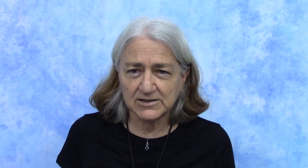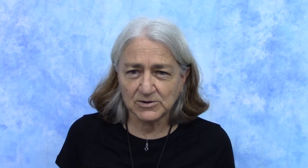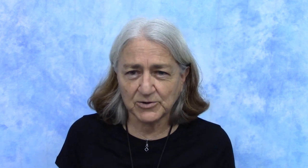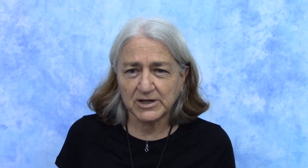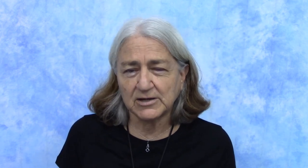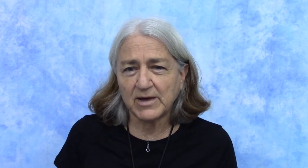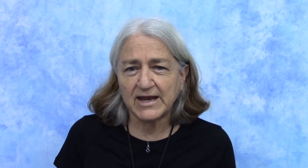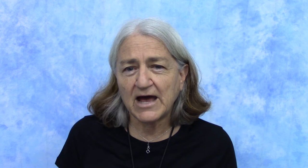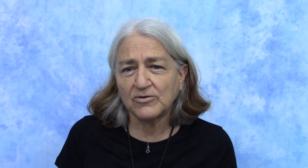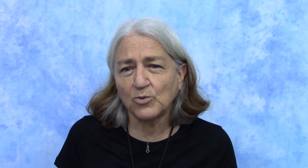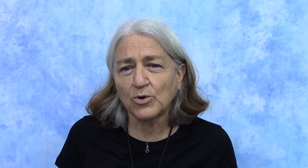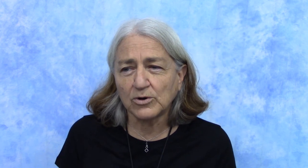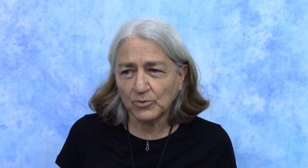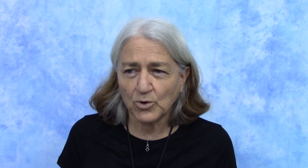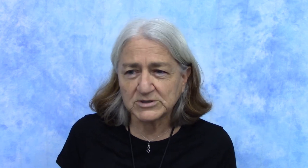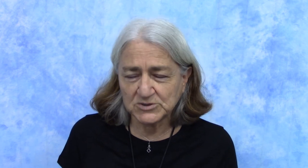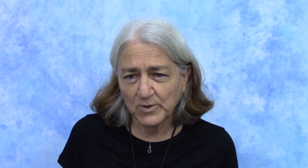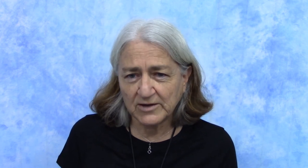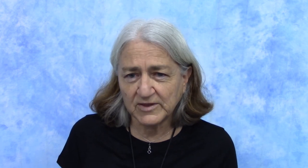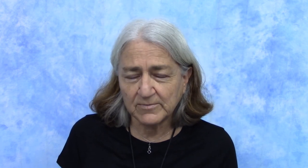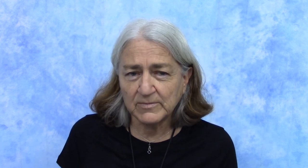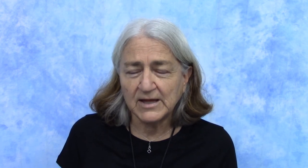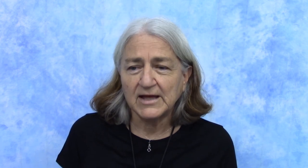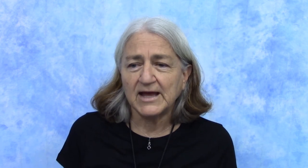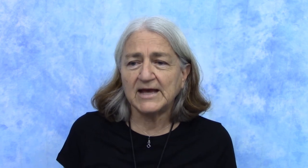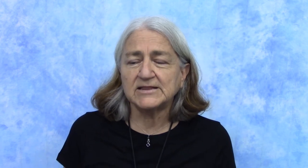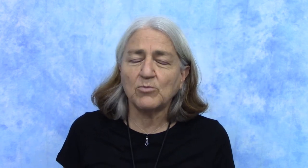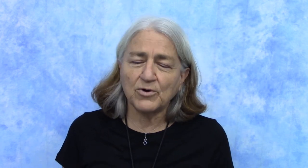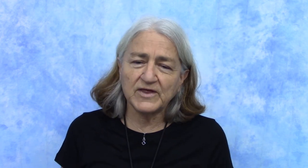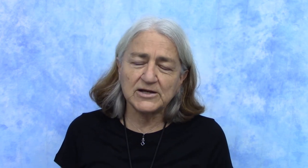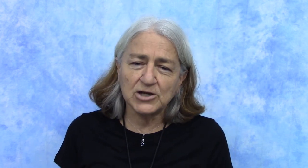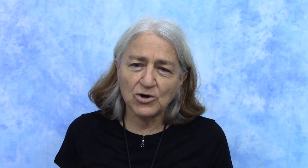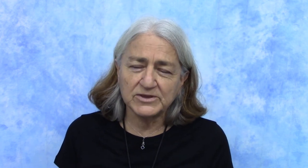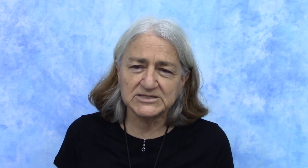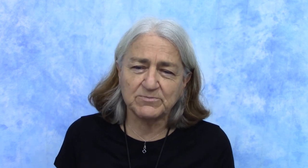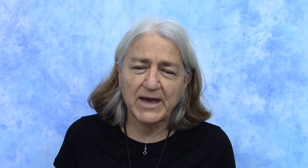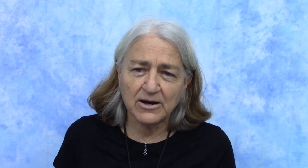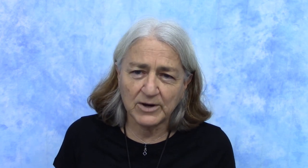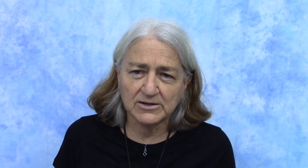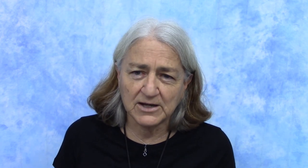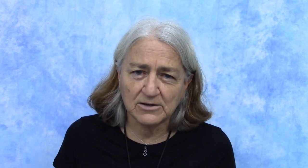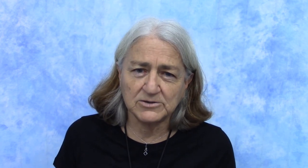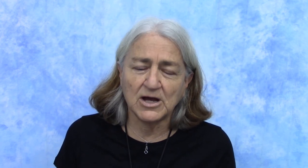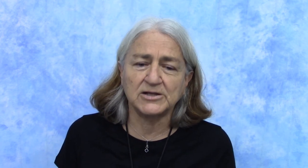learning about how the world works around them and the more they know this background knowledge